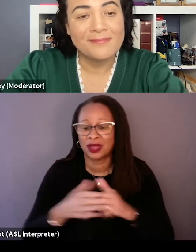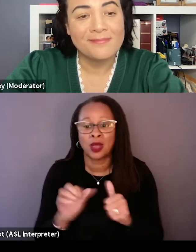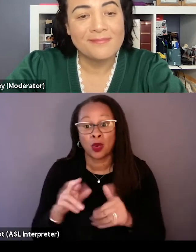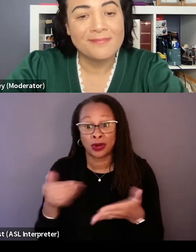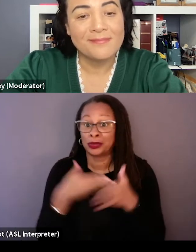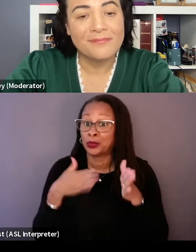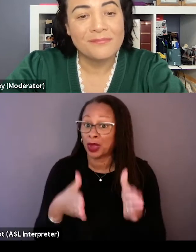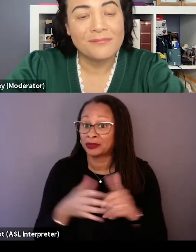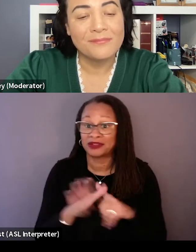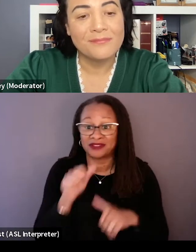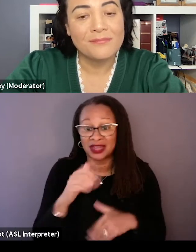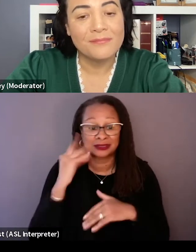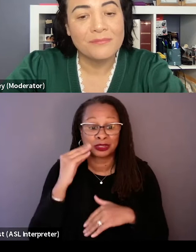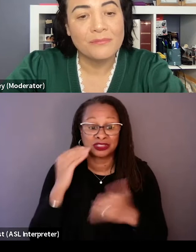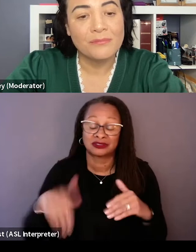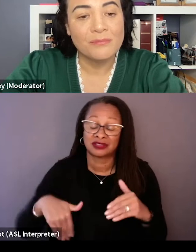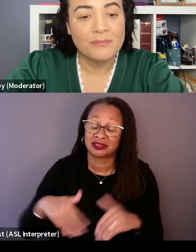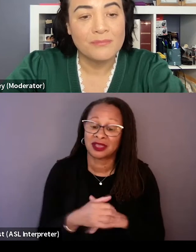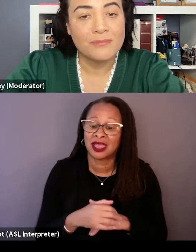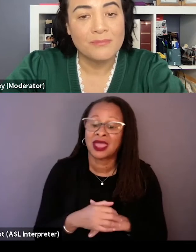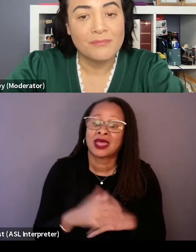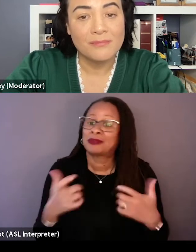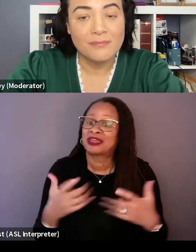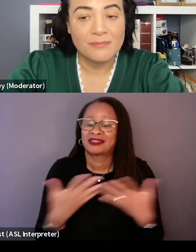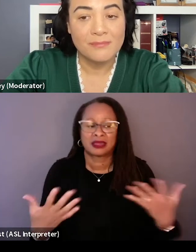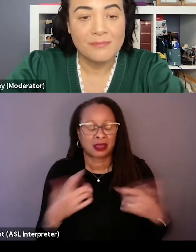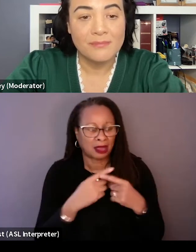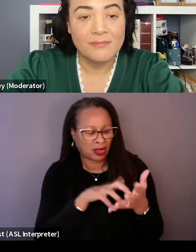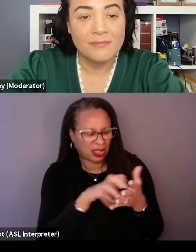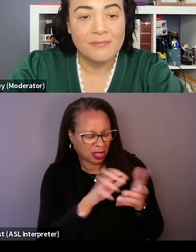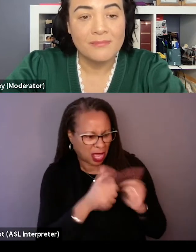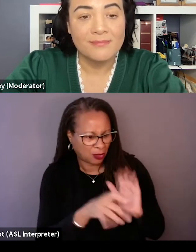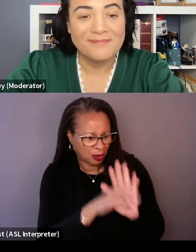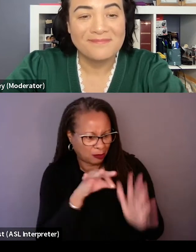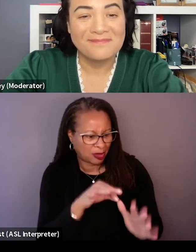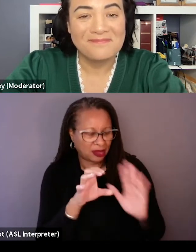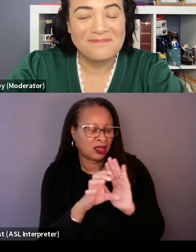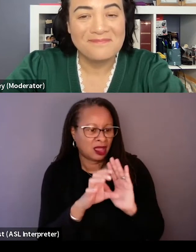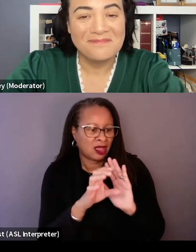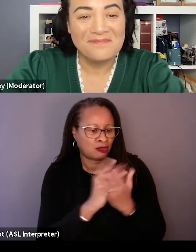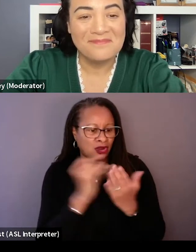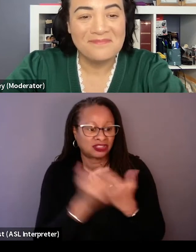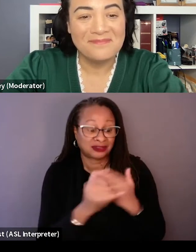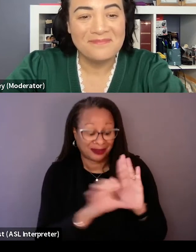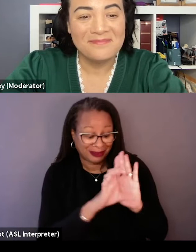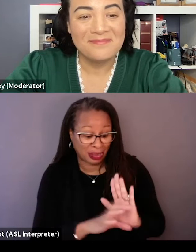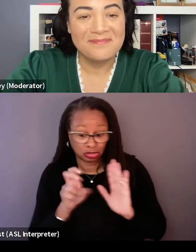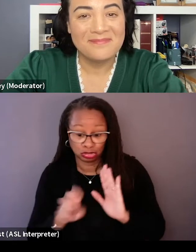Like a big part of our calculus and picking projects is not only that we have to love the character and the journey, but Jess and I are always really drawn to like, oh my God,